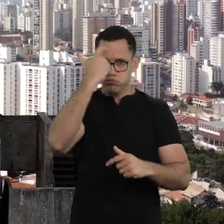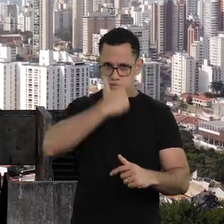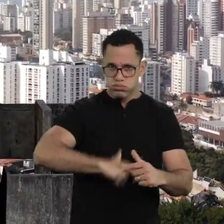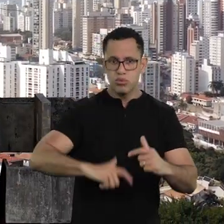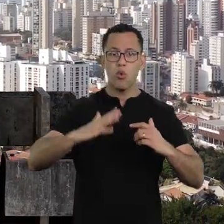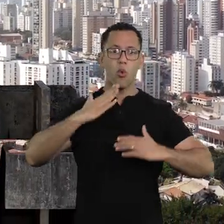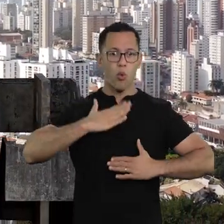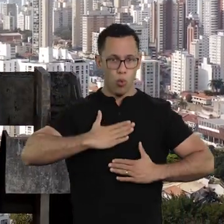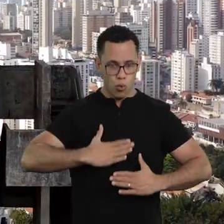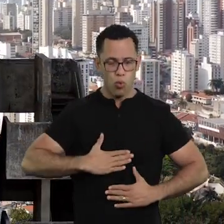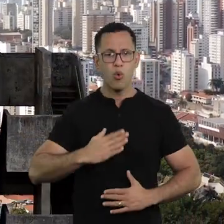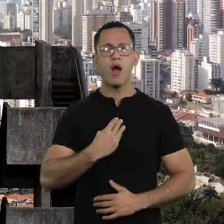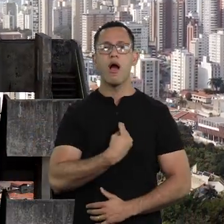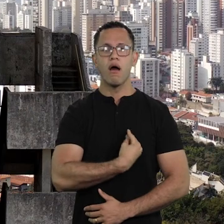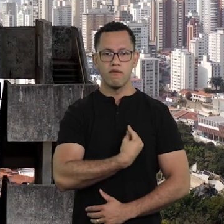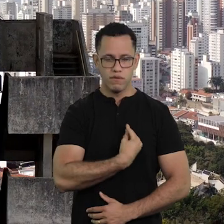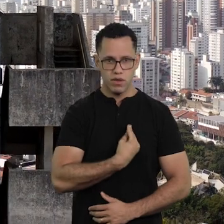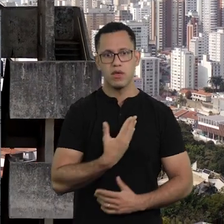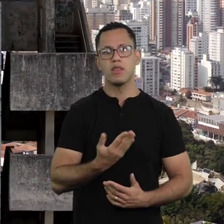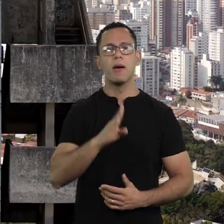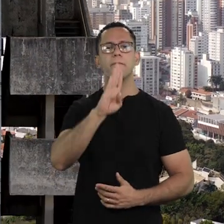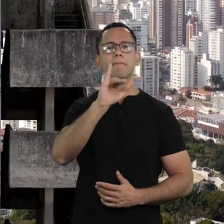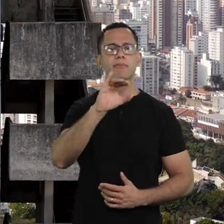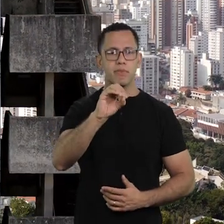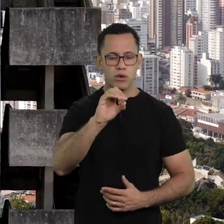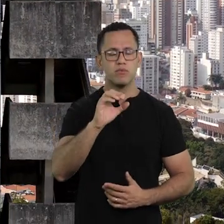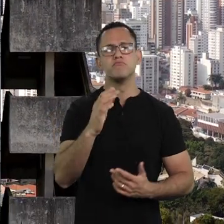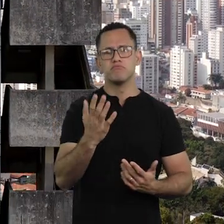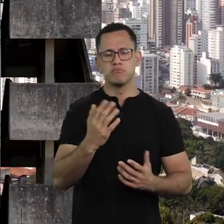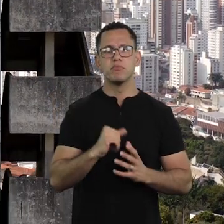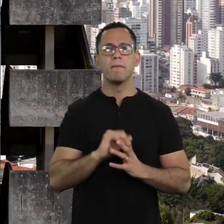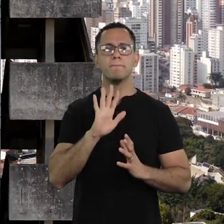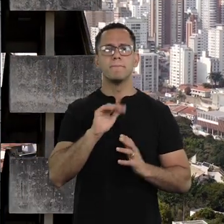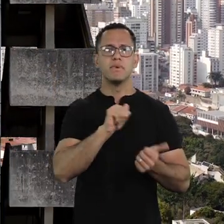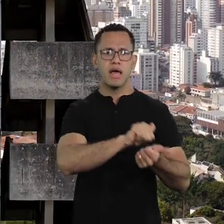are a body, an organism, a life, a bios,